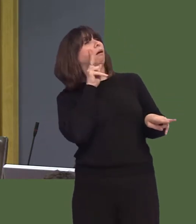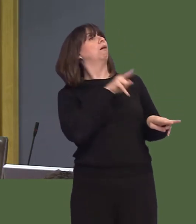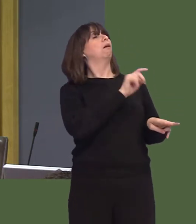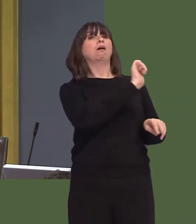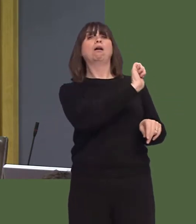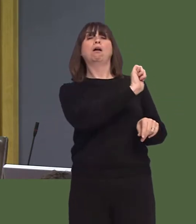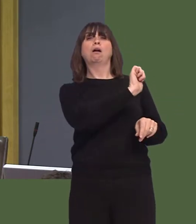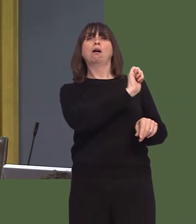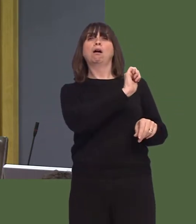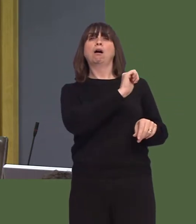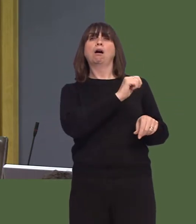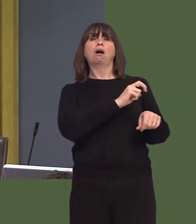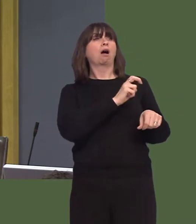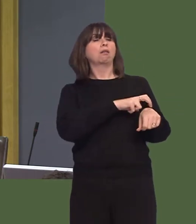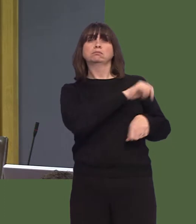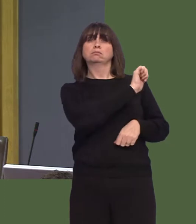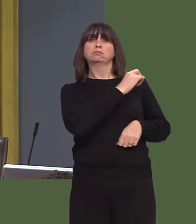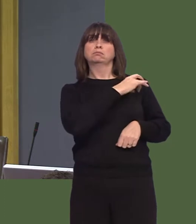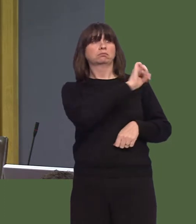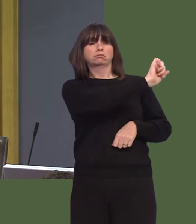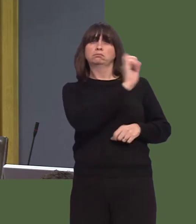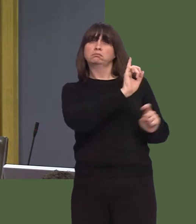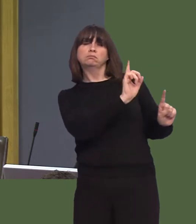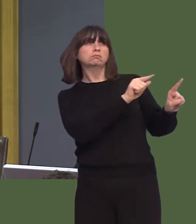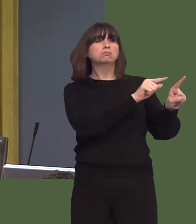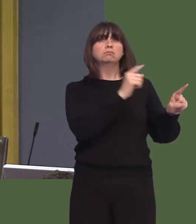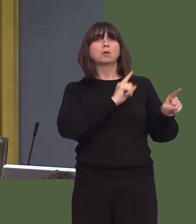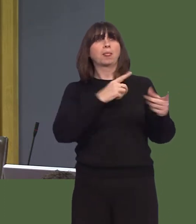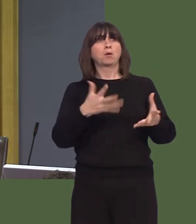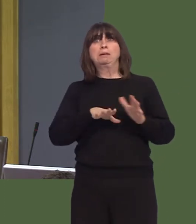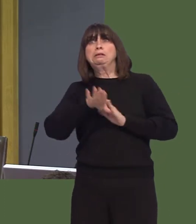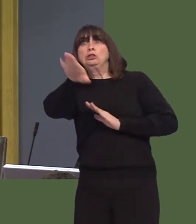as we face separation from the European Union and the great economic uncertainty that is